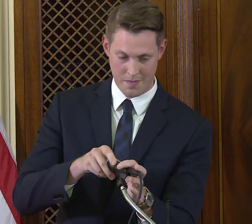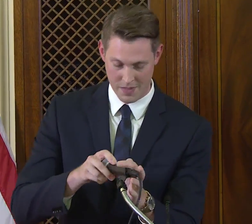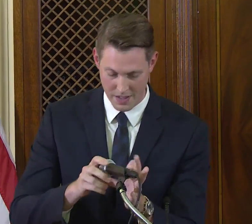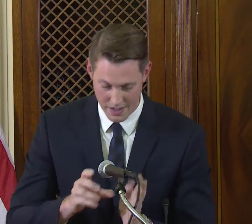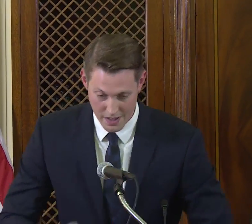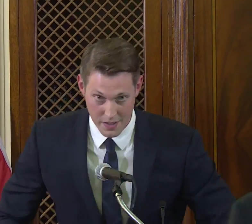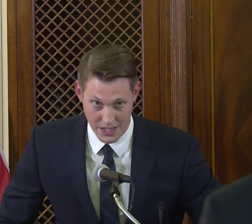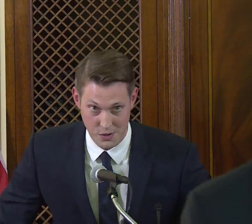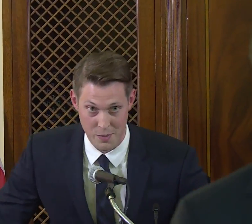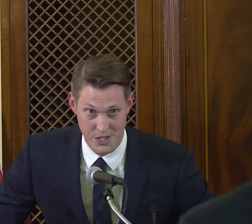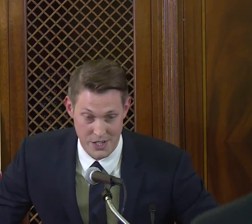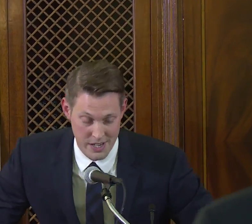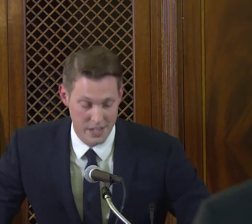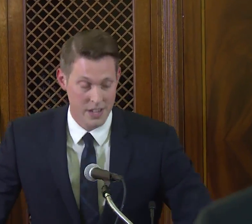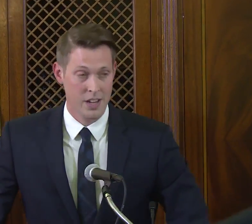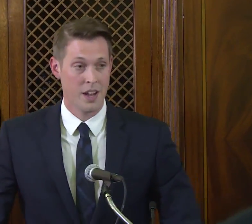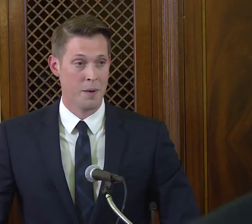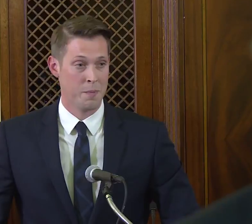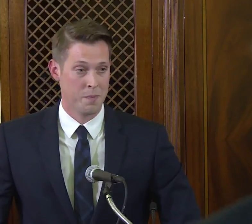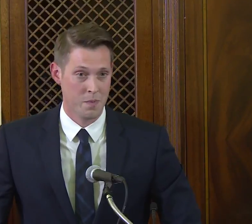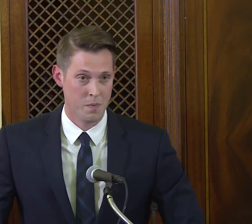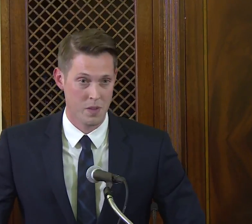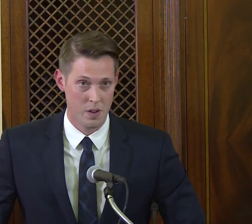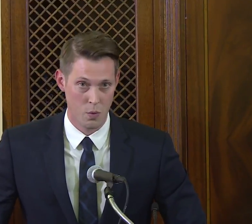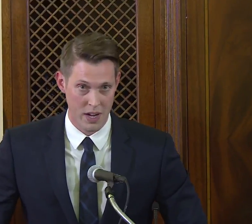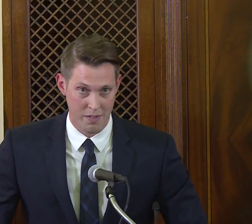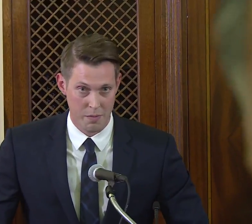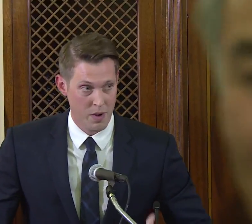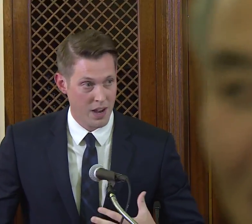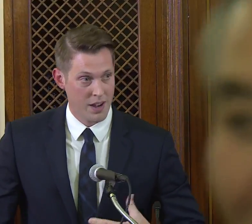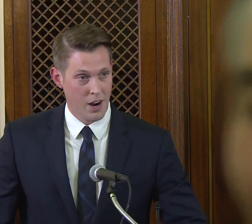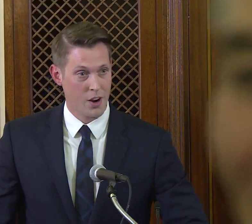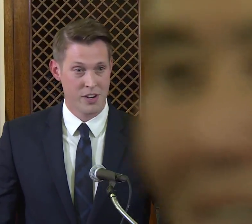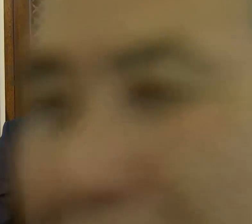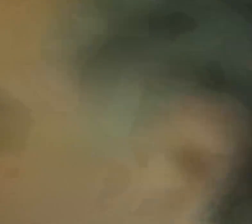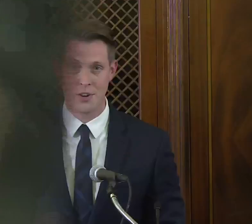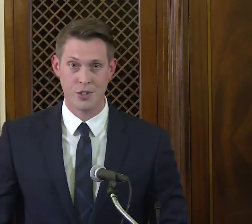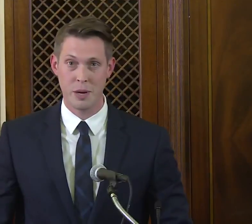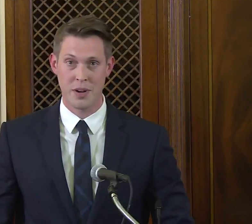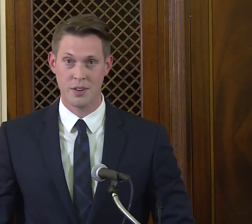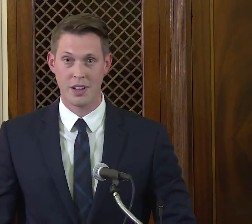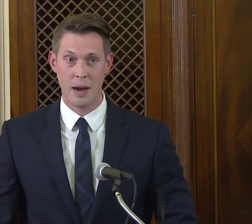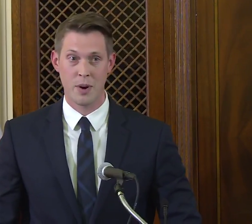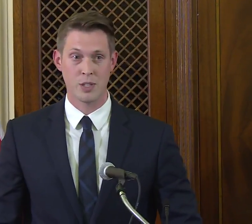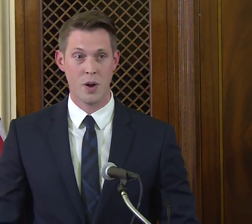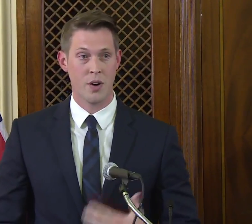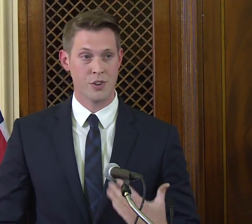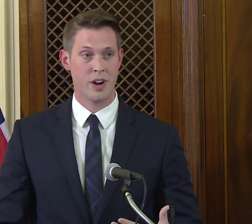Painter: Thank you so much. We have done an internship here at the library as well and tried